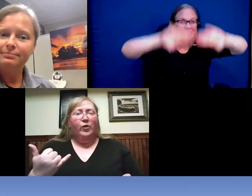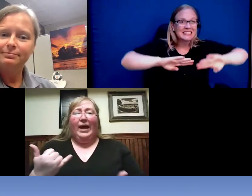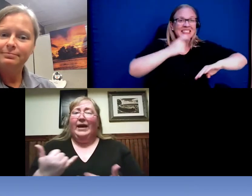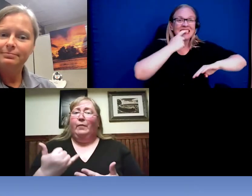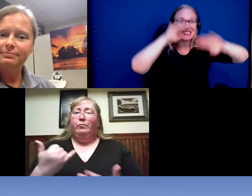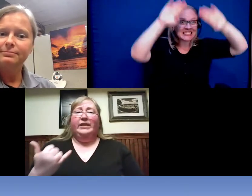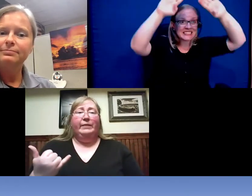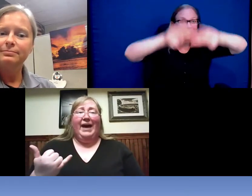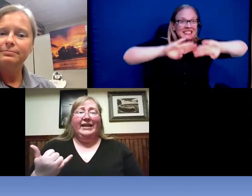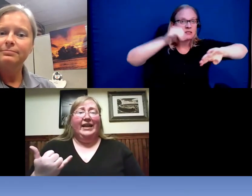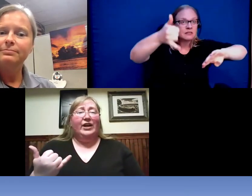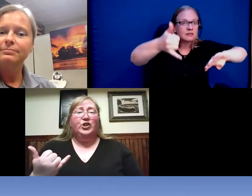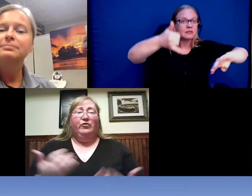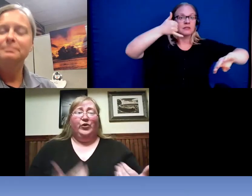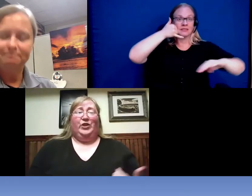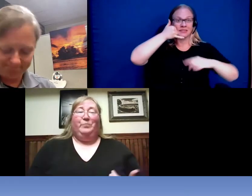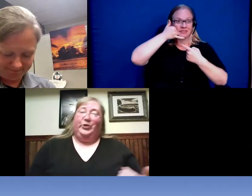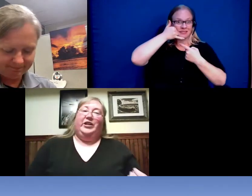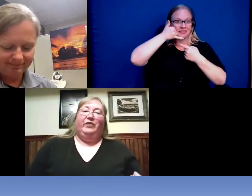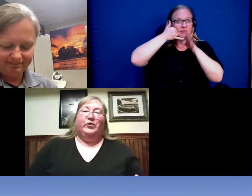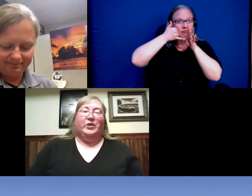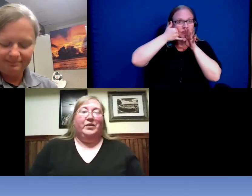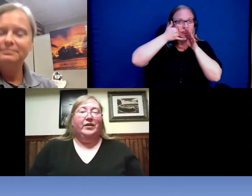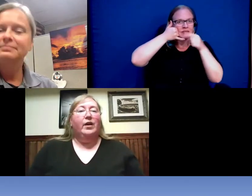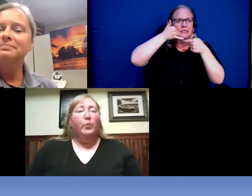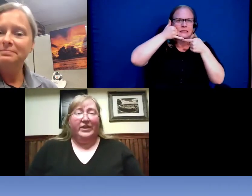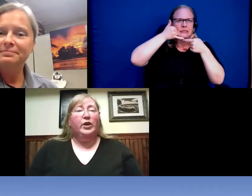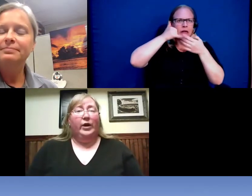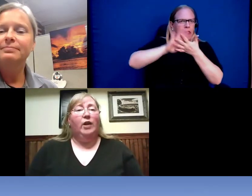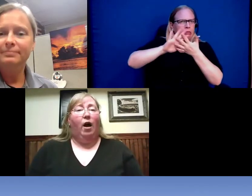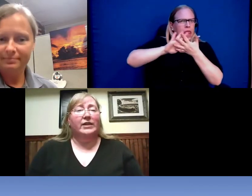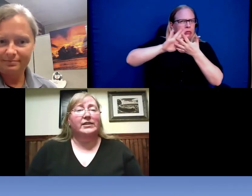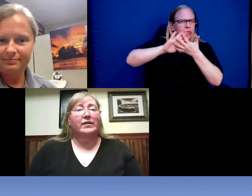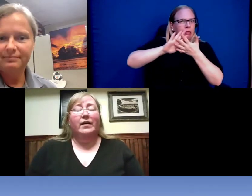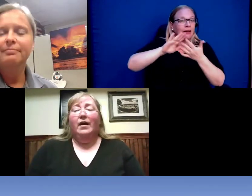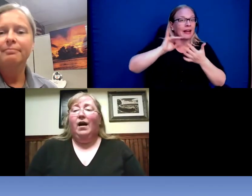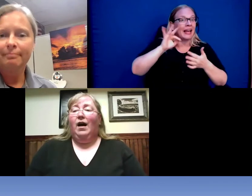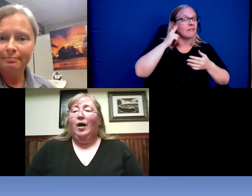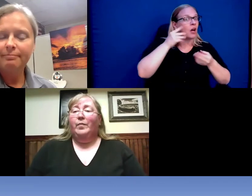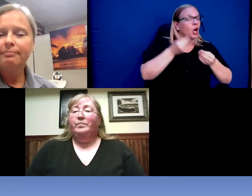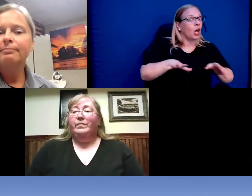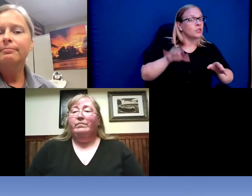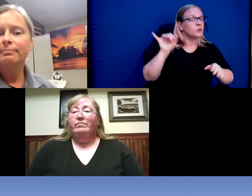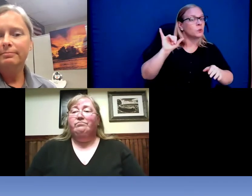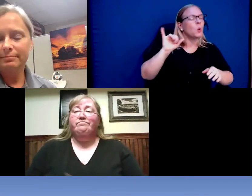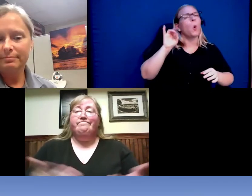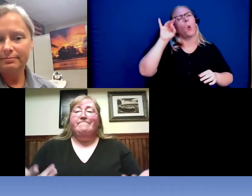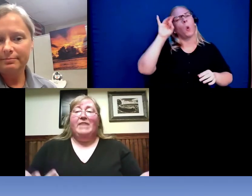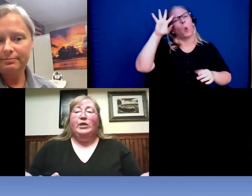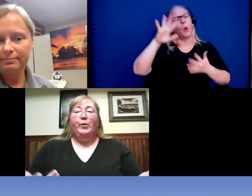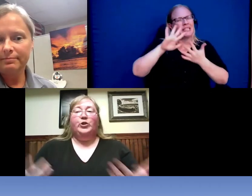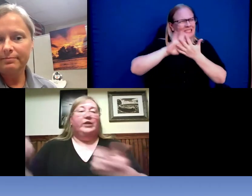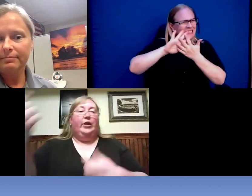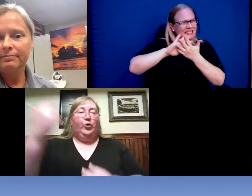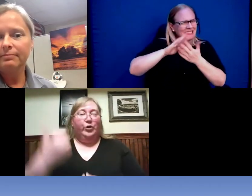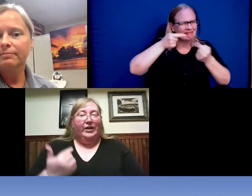had a really bad connection particularly for someone with a hearing loss . The person you know couldn't come